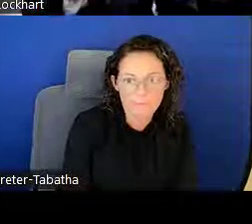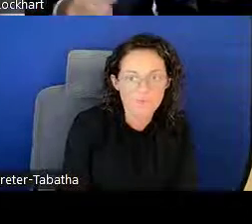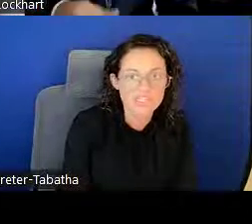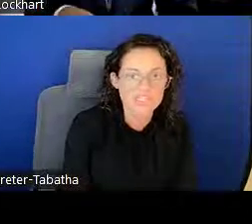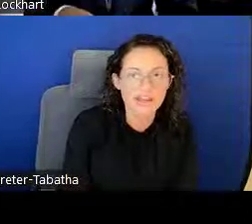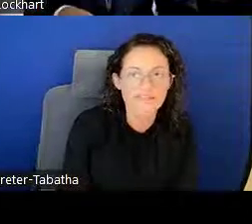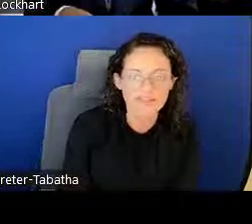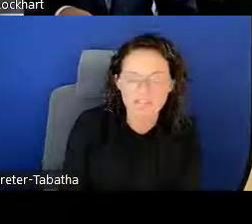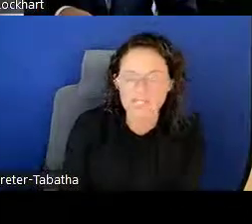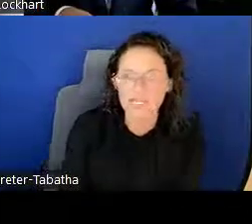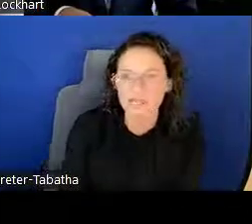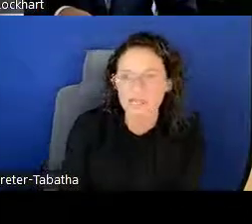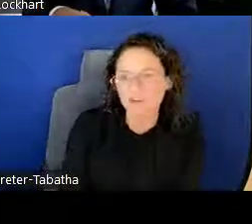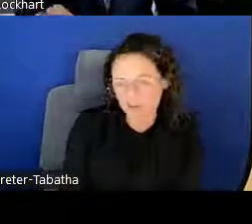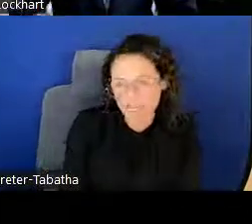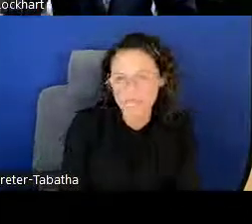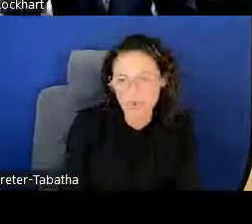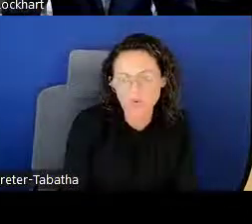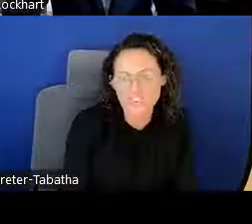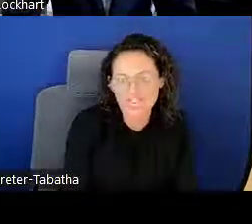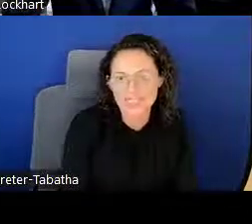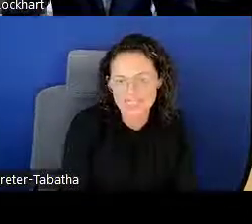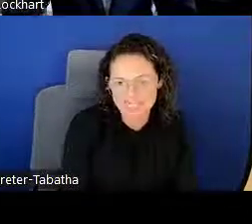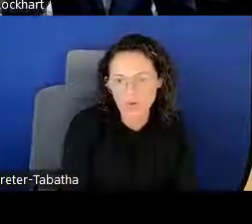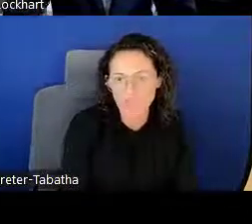so this is not a funding grant for the science itself.